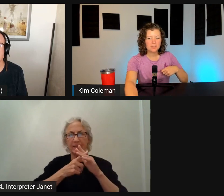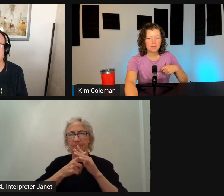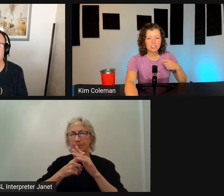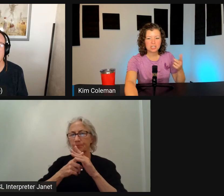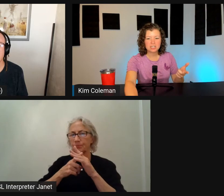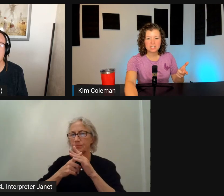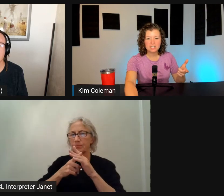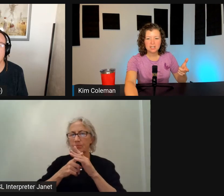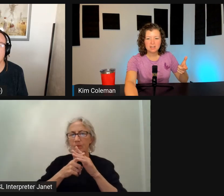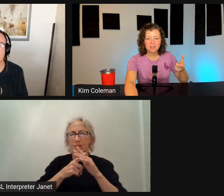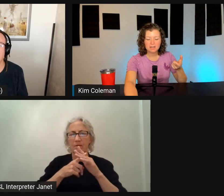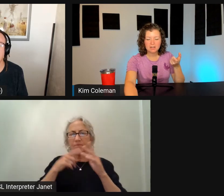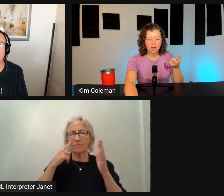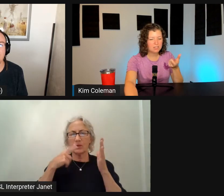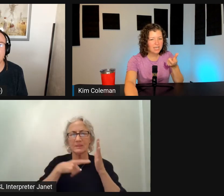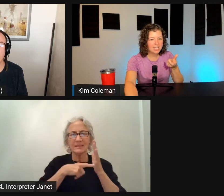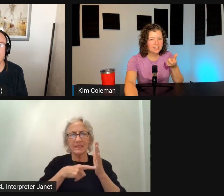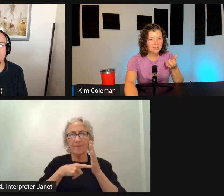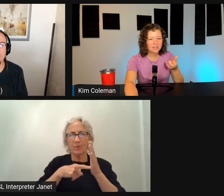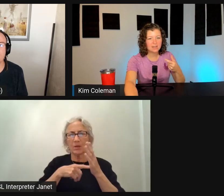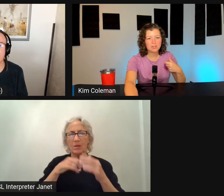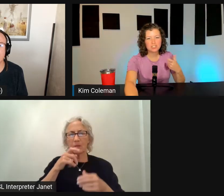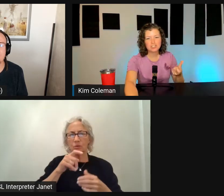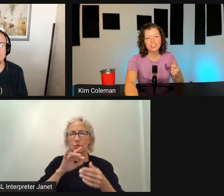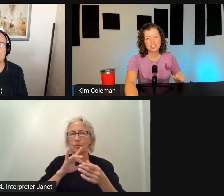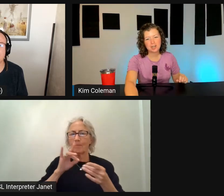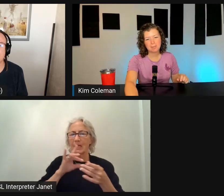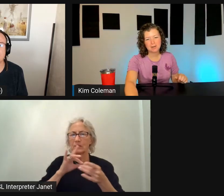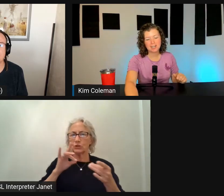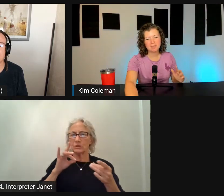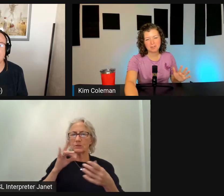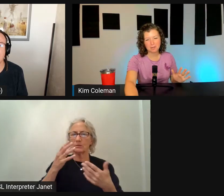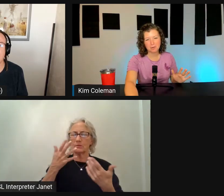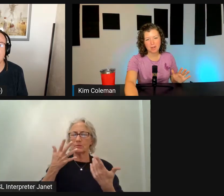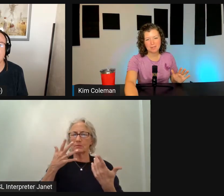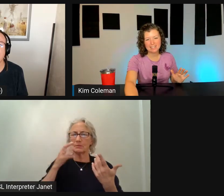You mentioned the [crosstalk] The number of colors. Text on images. Just the number. It can feel overwhelming.